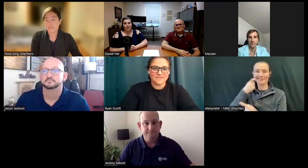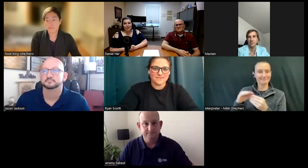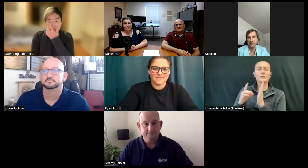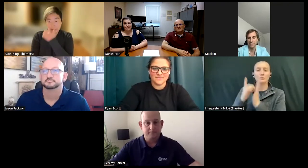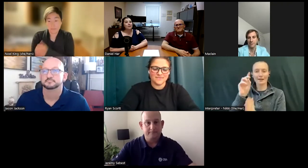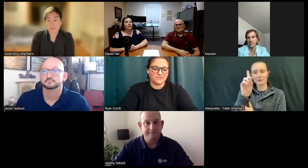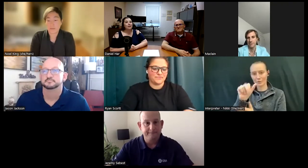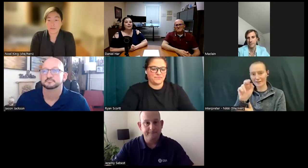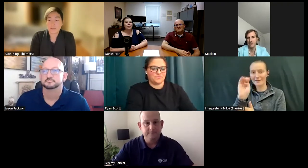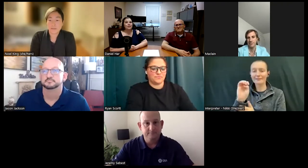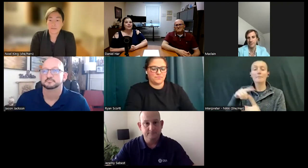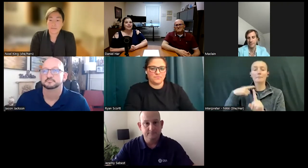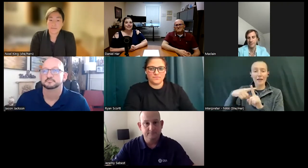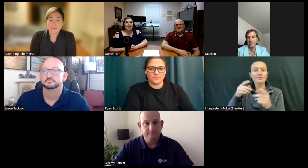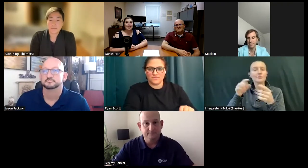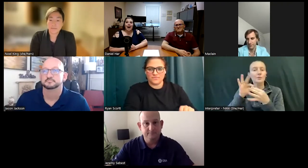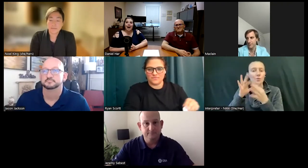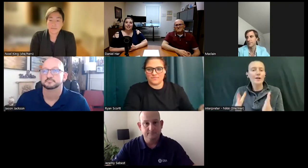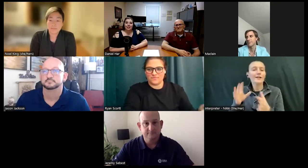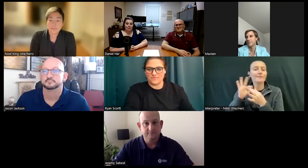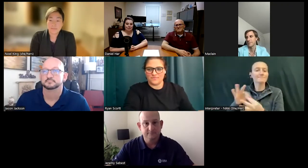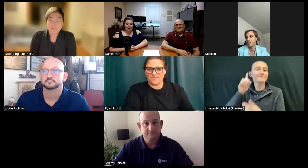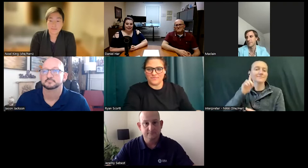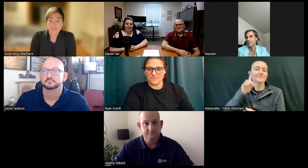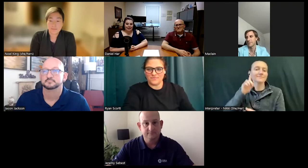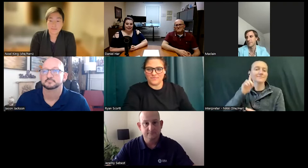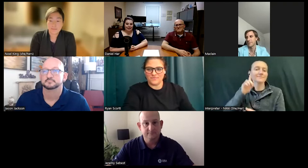Statewide coordinator for deaf and hard of hearing services Gina Bastian for